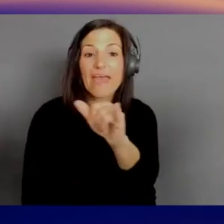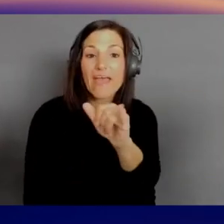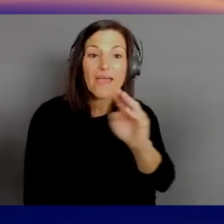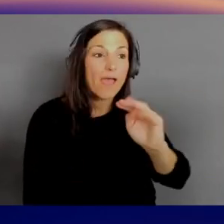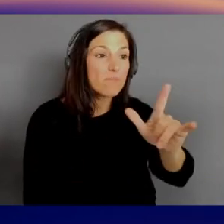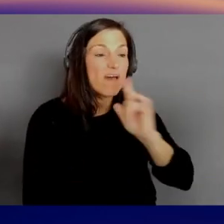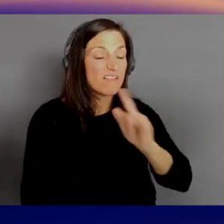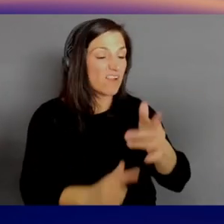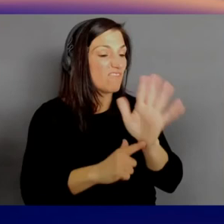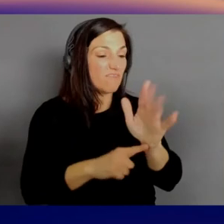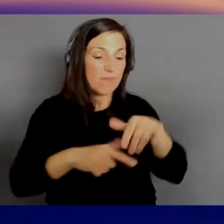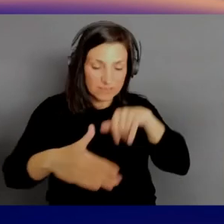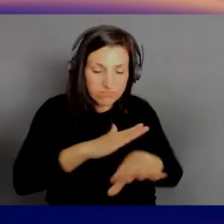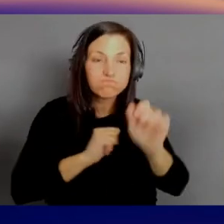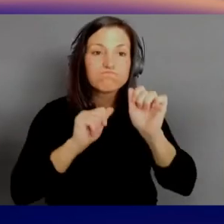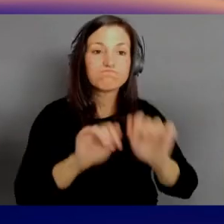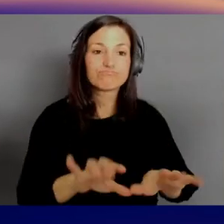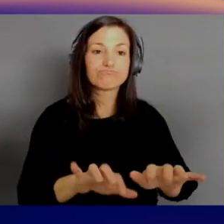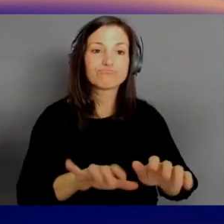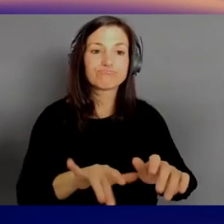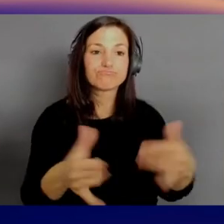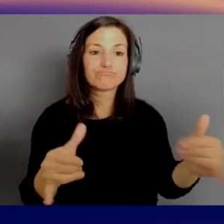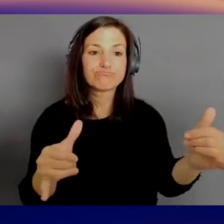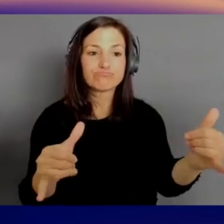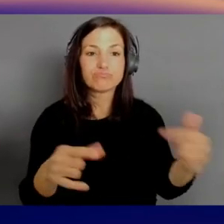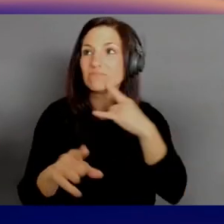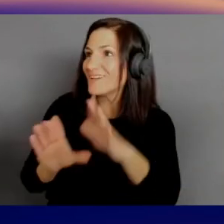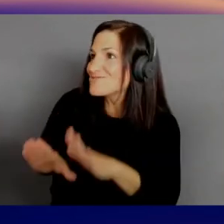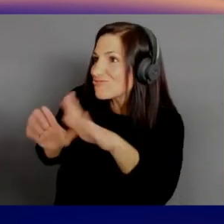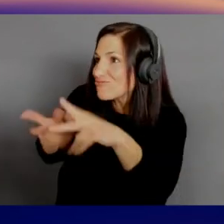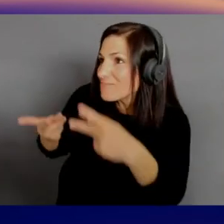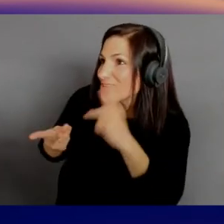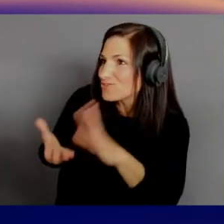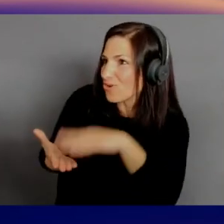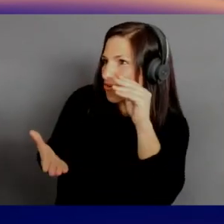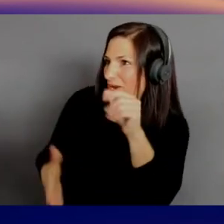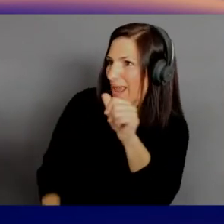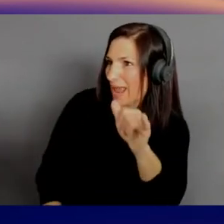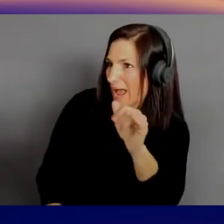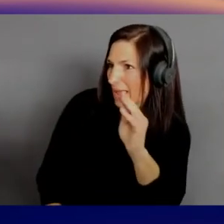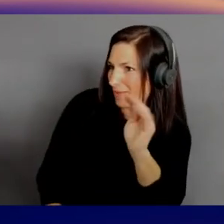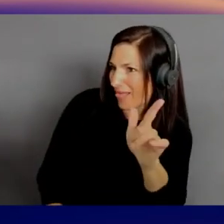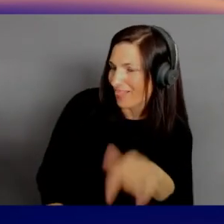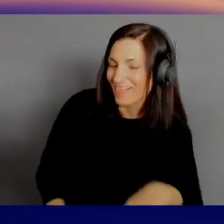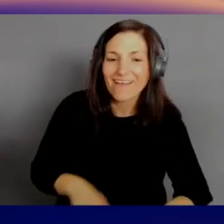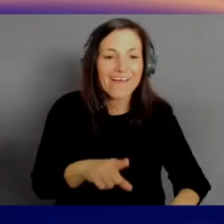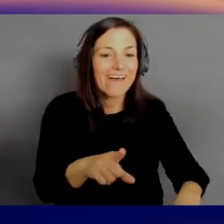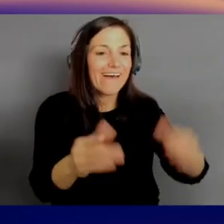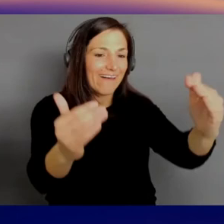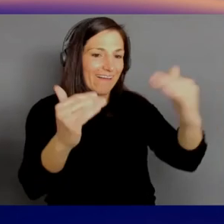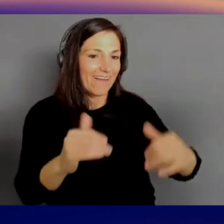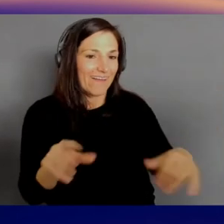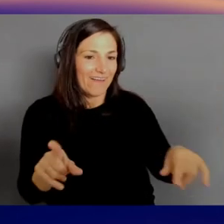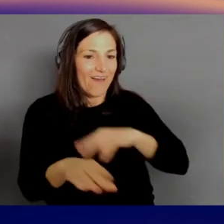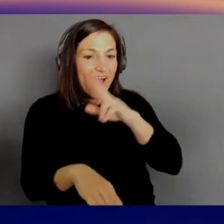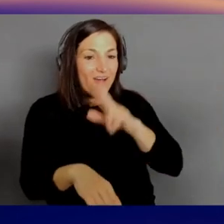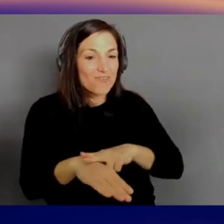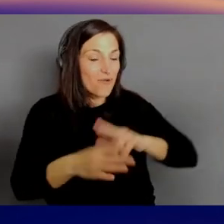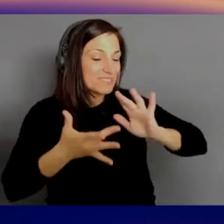Great place to learn AI/ML, too. Oh, it's great. And of course, networking. So 5G, LoRaWAN, all of that is,